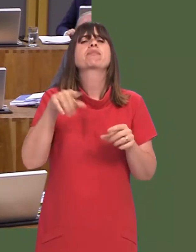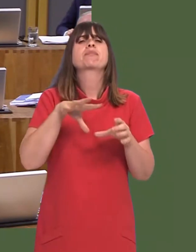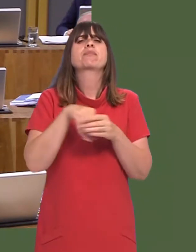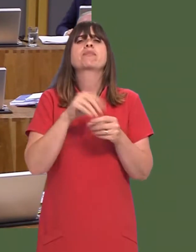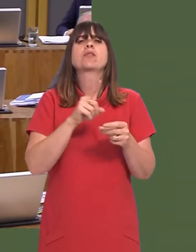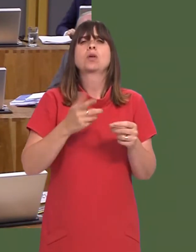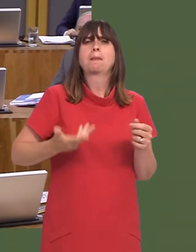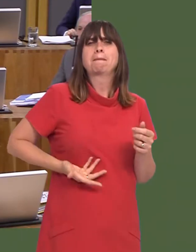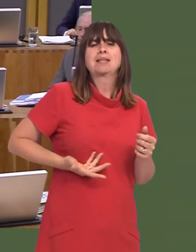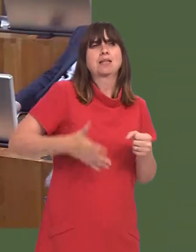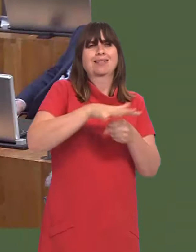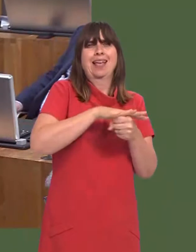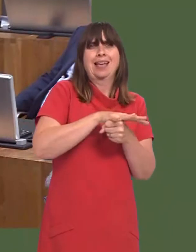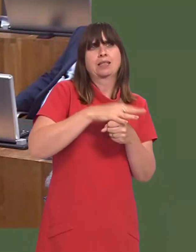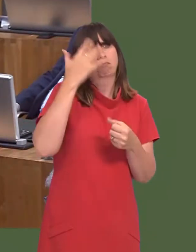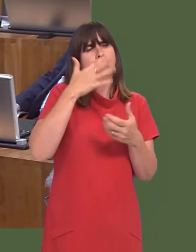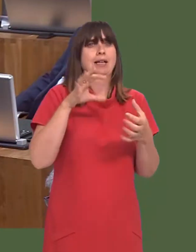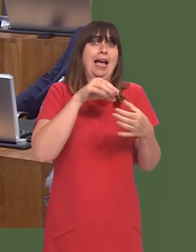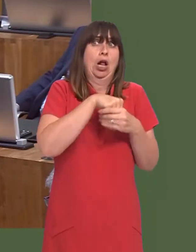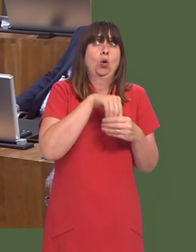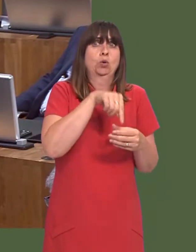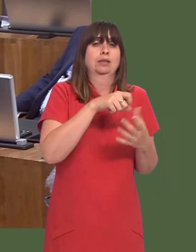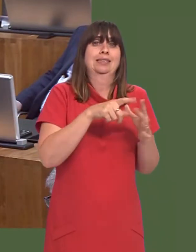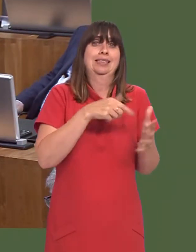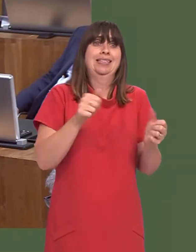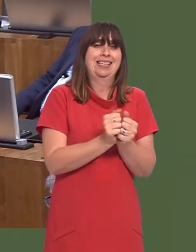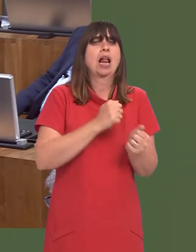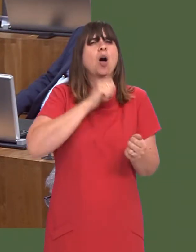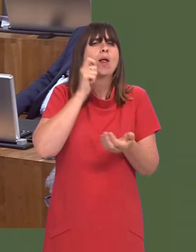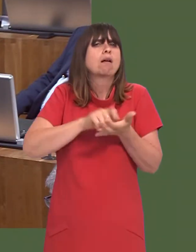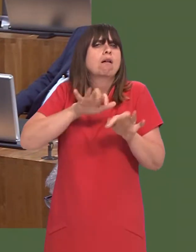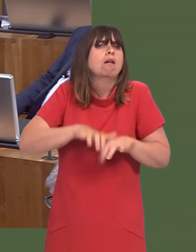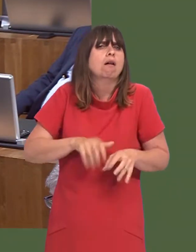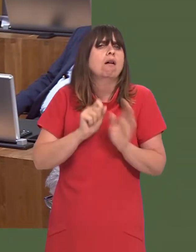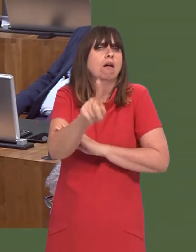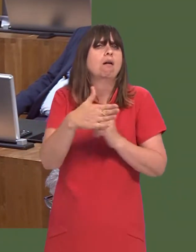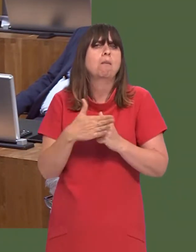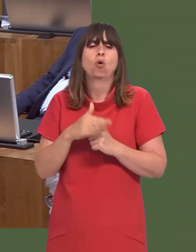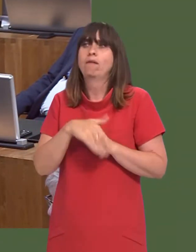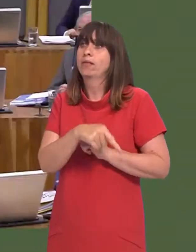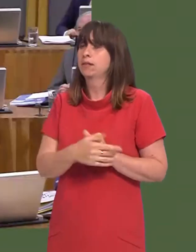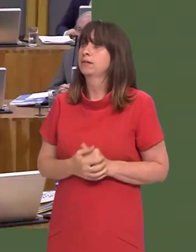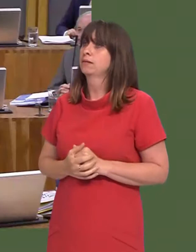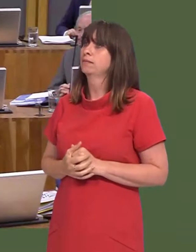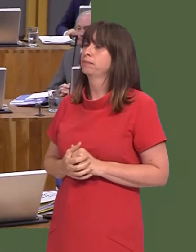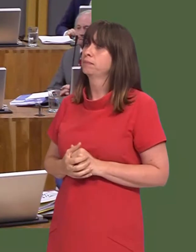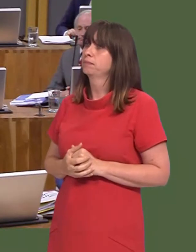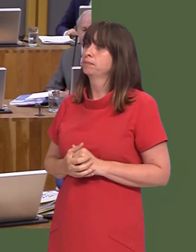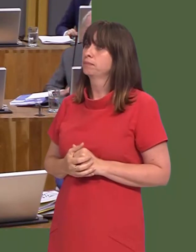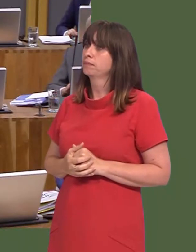ongoing development of business cases as part of the city deal. But I will write to her with more detail in terms of that specific project.